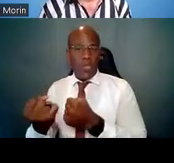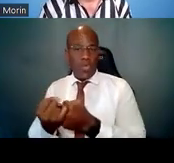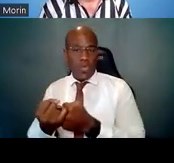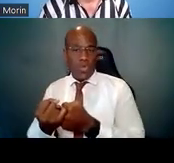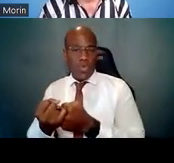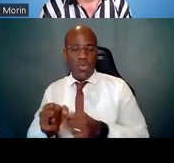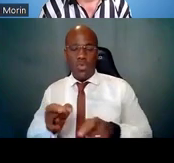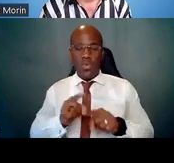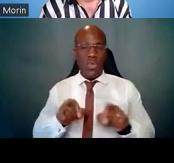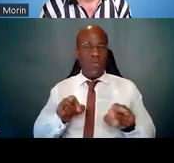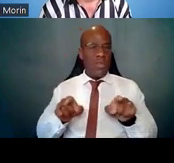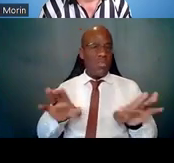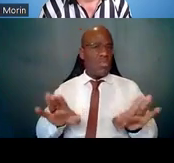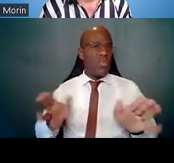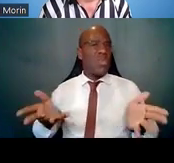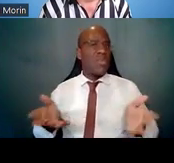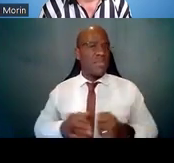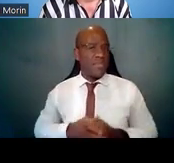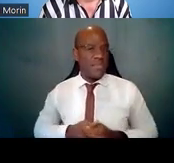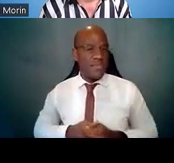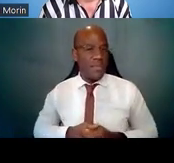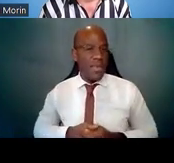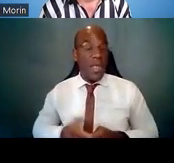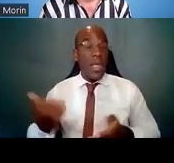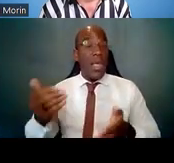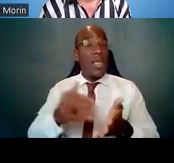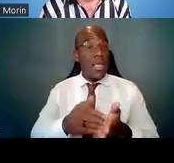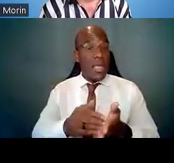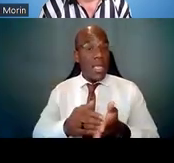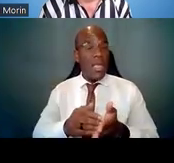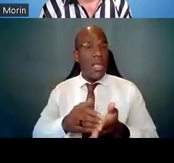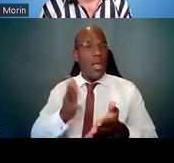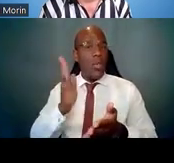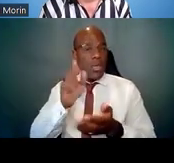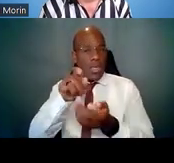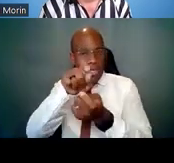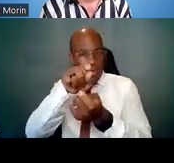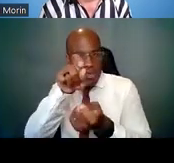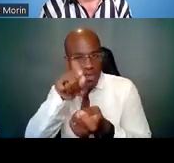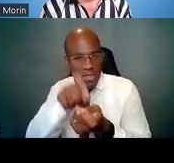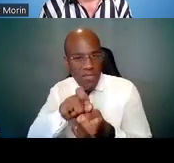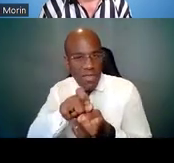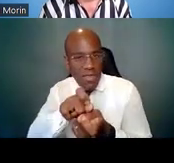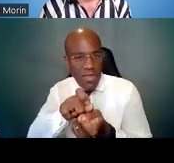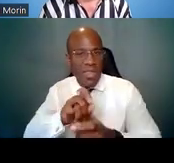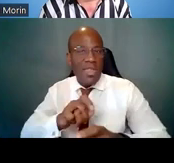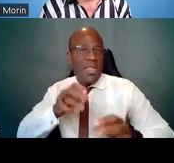So again, we want to be very specific in explaining to you the difference between mentor and sponsorship.